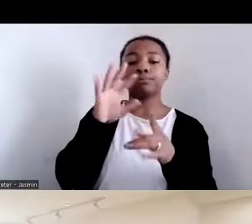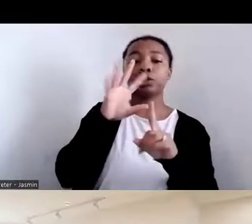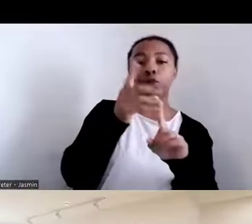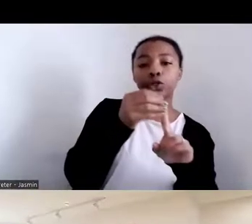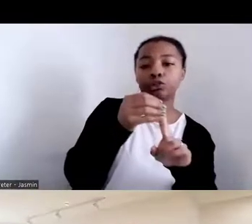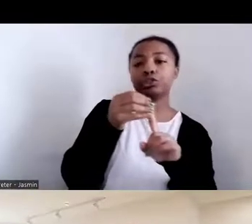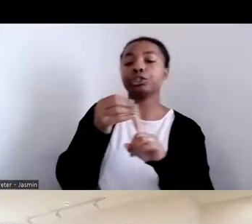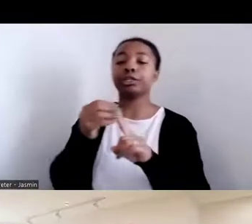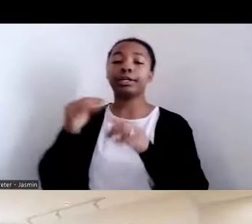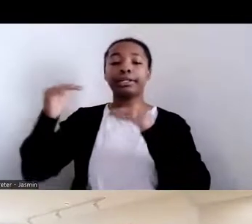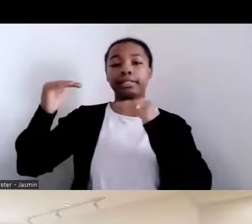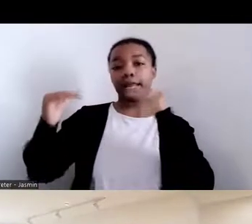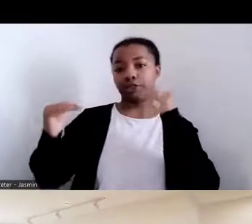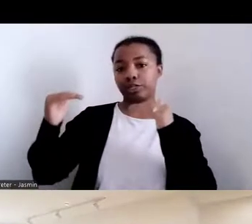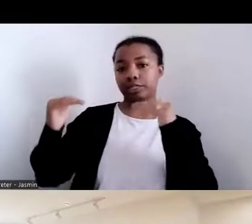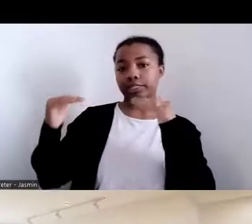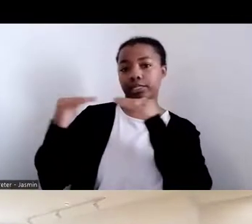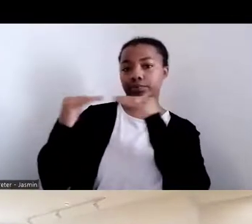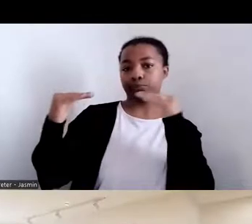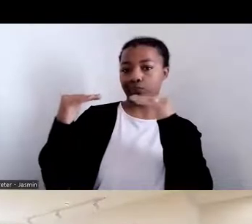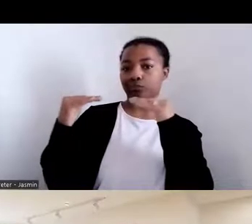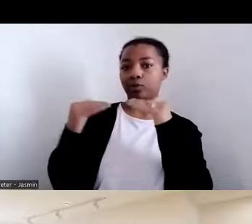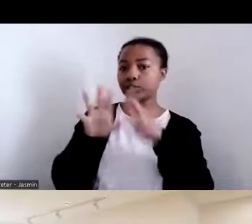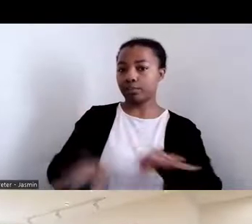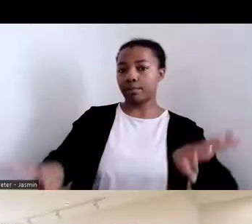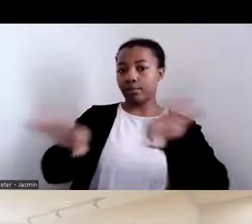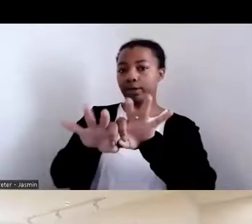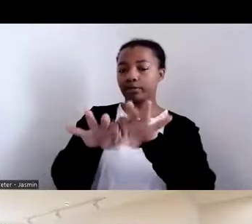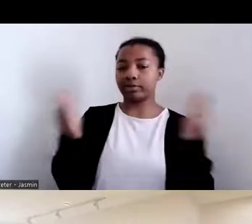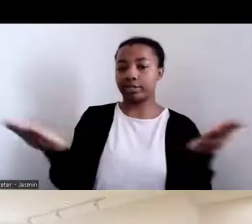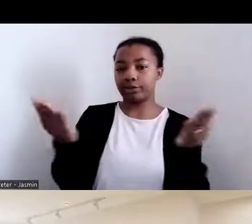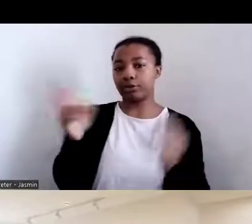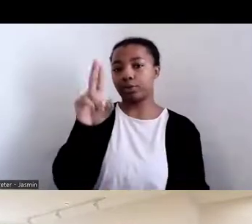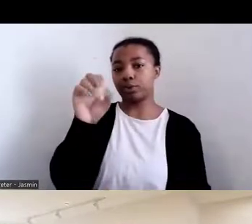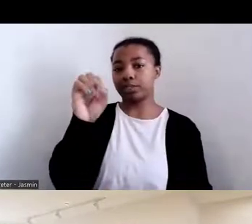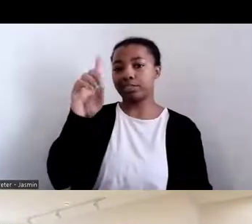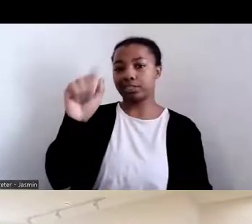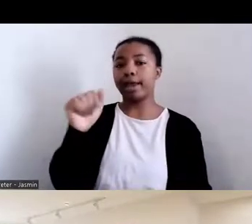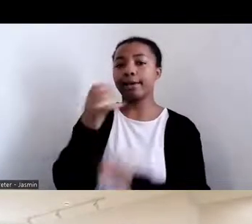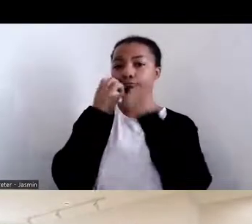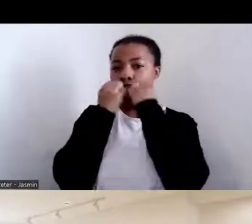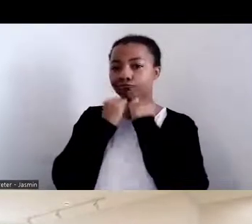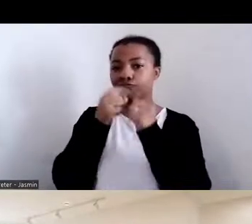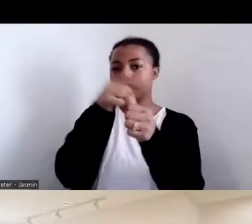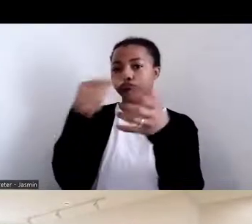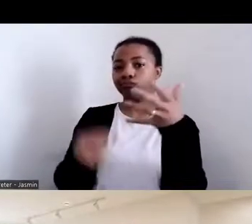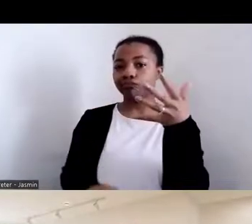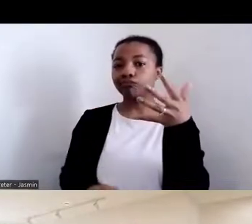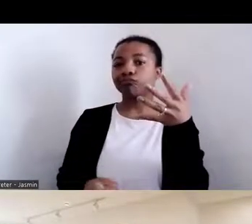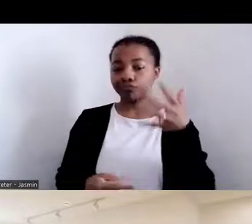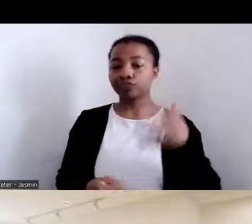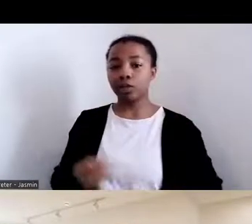The National Agricultural Library has embraced these priorities and in many different ways, including through programs